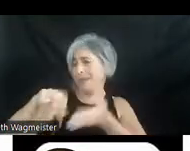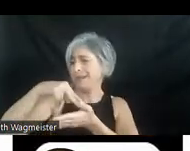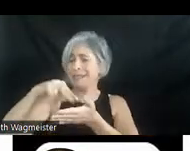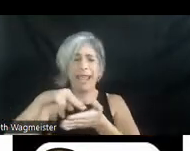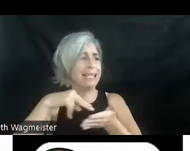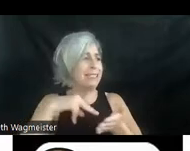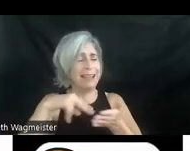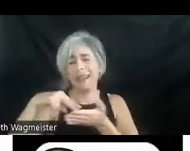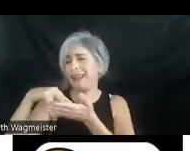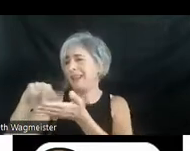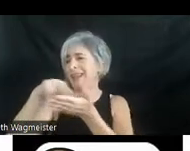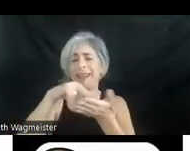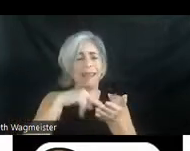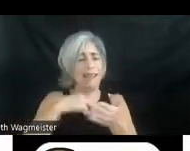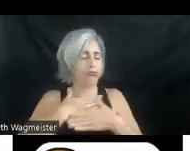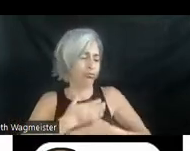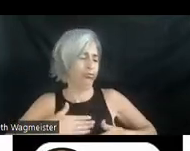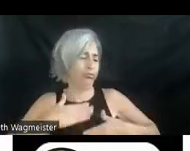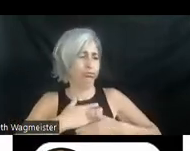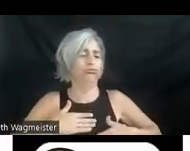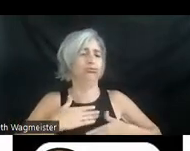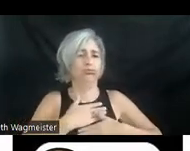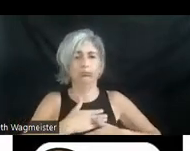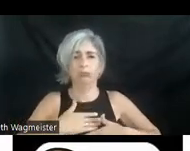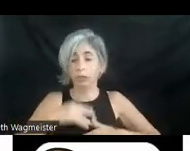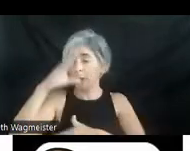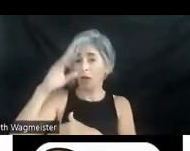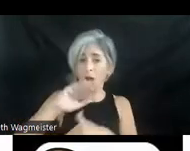The boy in the hall honks a bicycle horn.